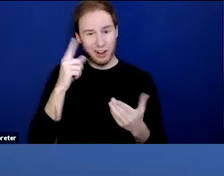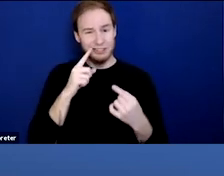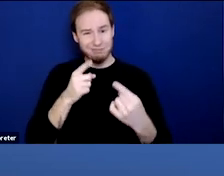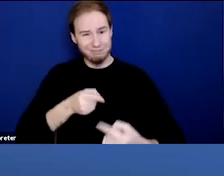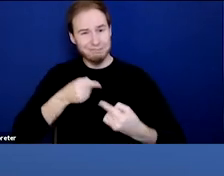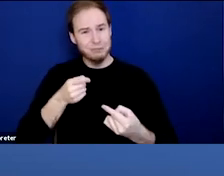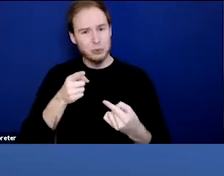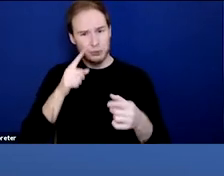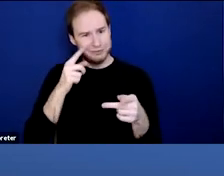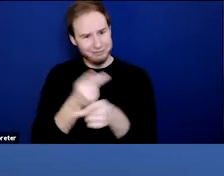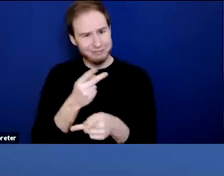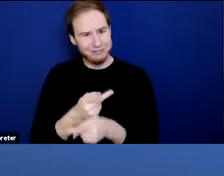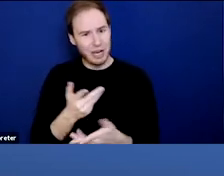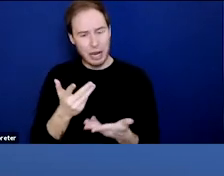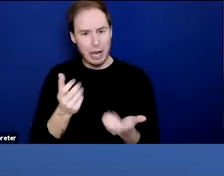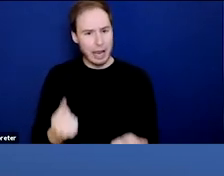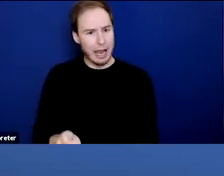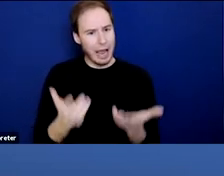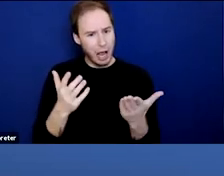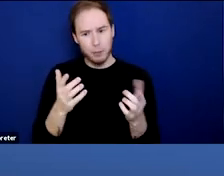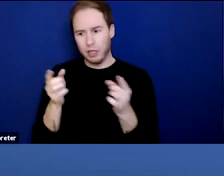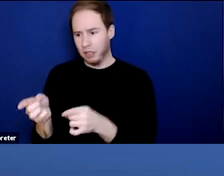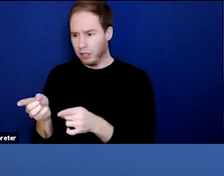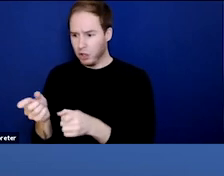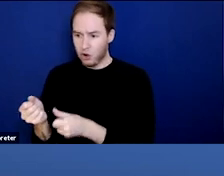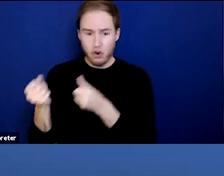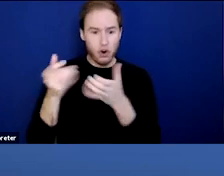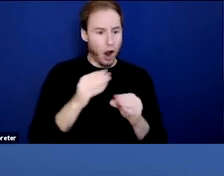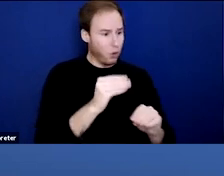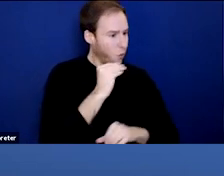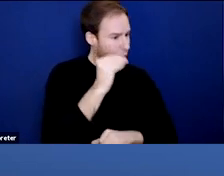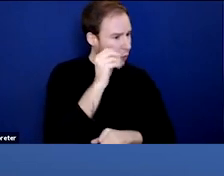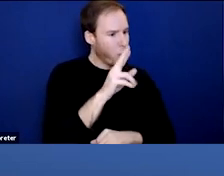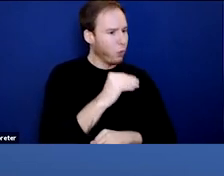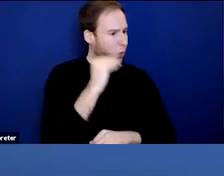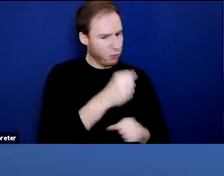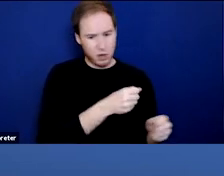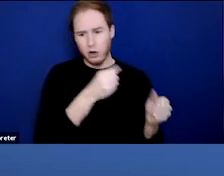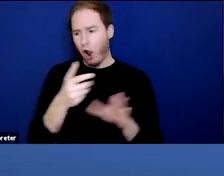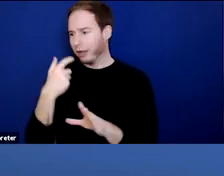how much substance misuse leads to homelessness compared with the frequency by which homelessness